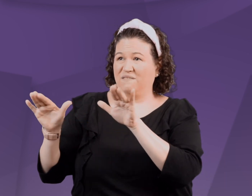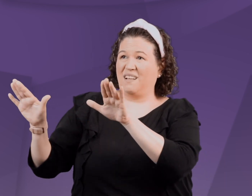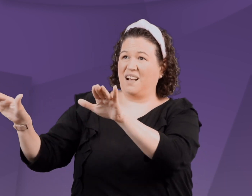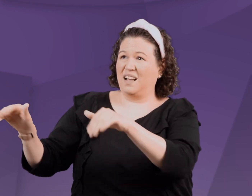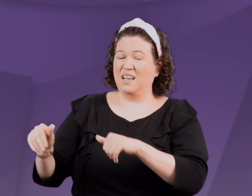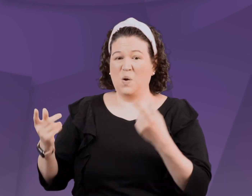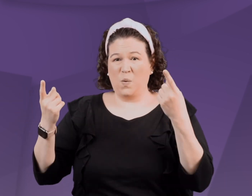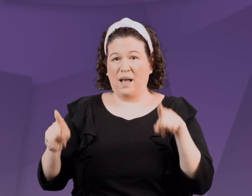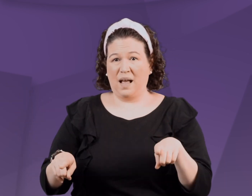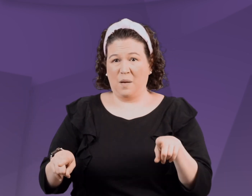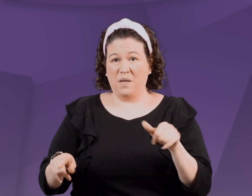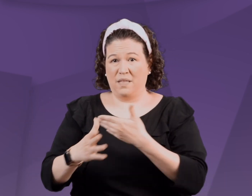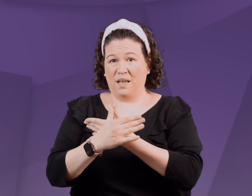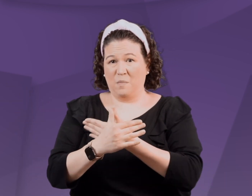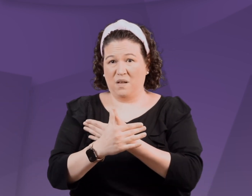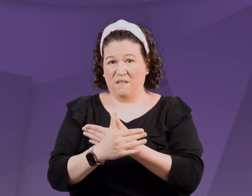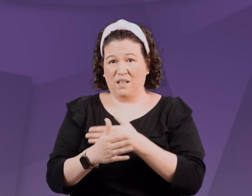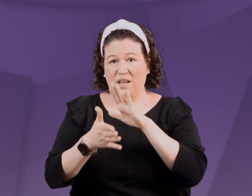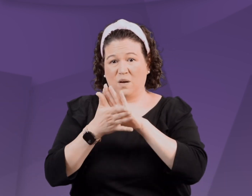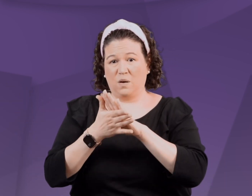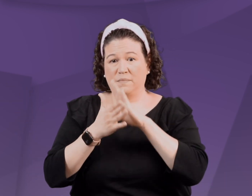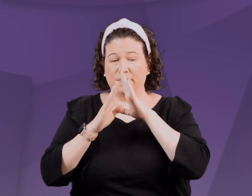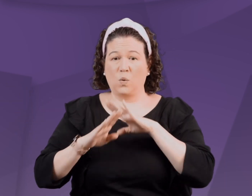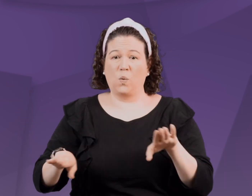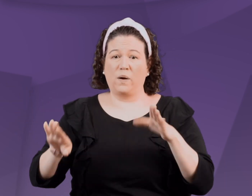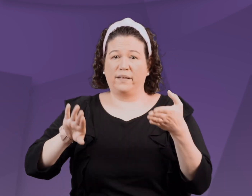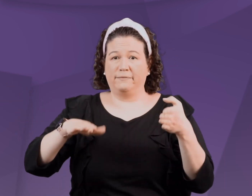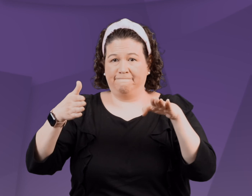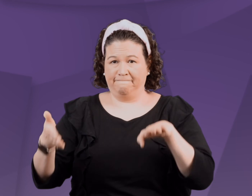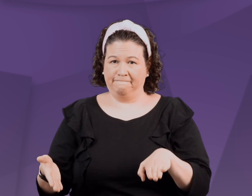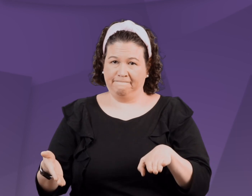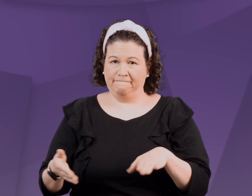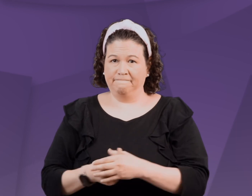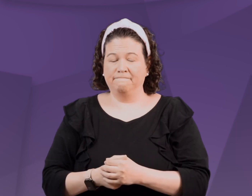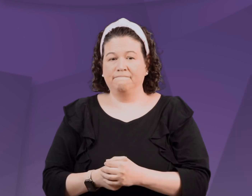and in about ten minutes instead of flying away, it quietly died.